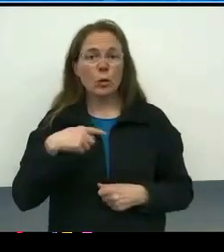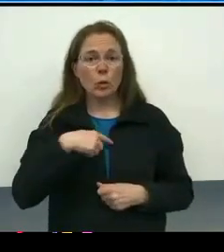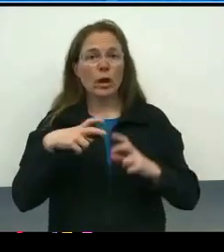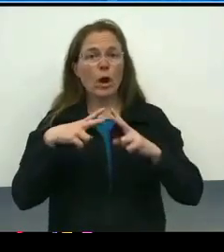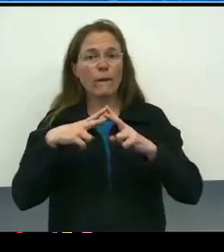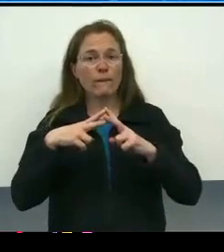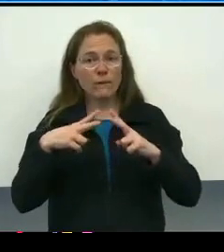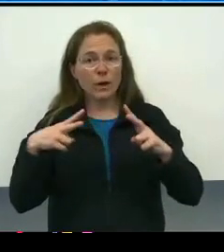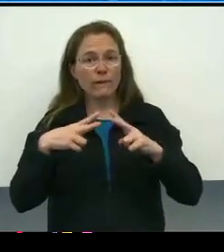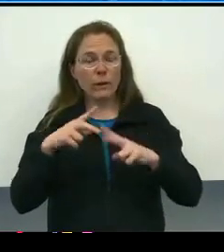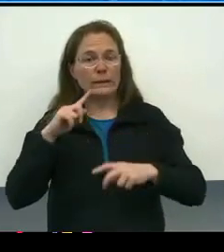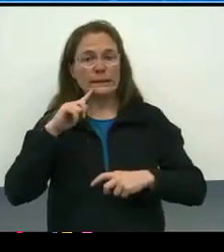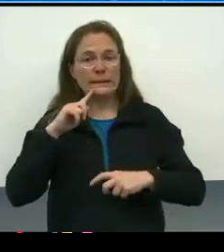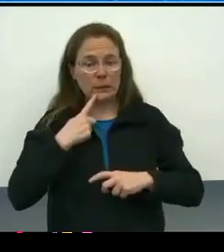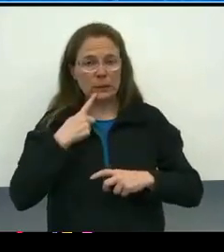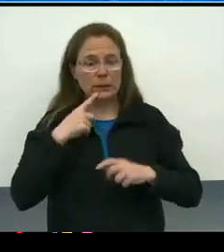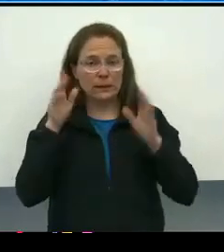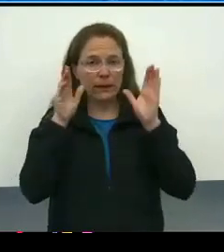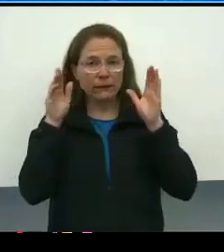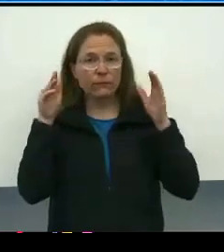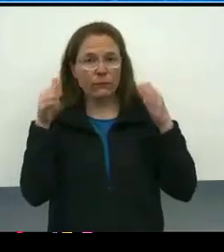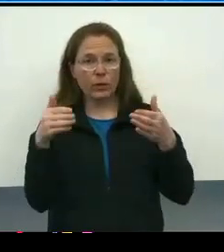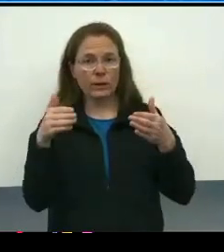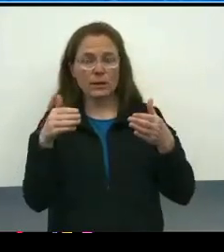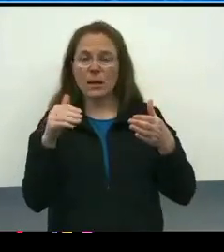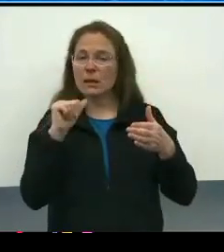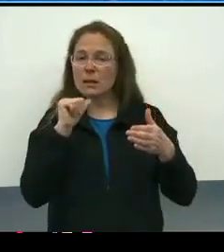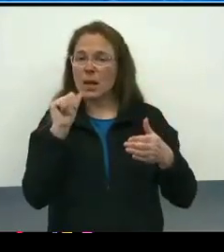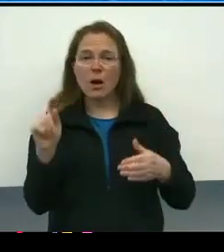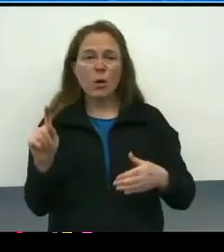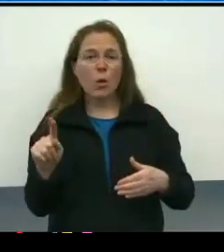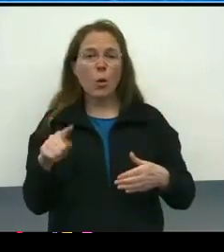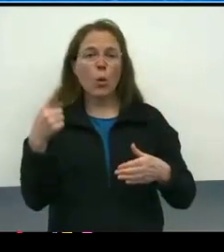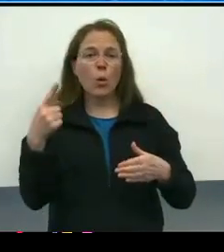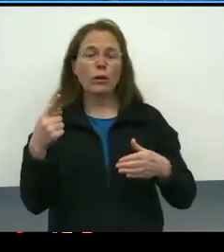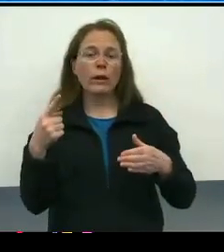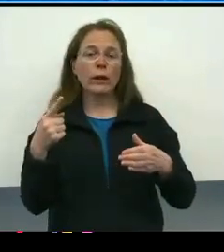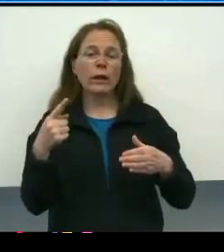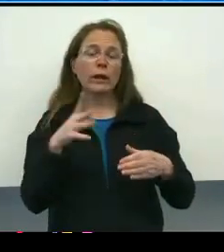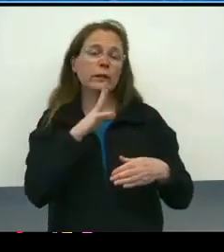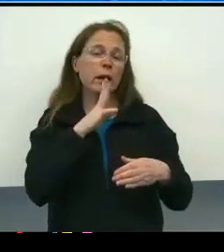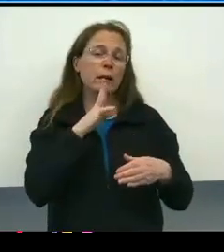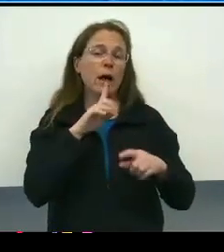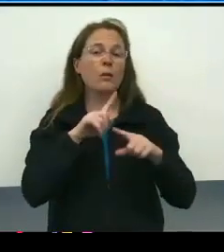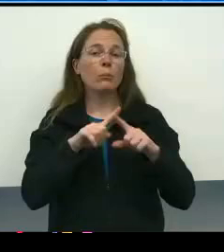very seriously, and not just in word, but in deed. And the real question was how do you take